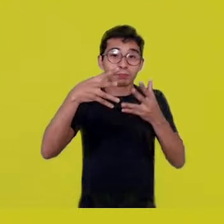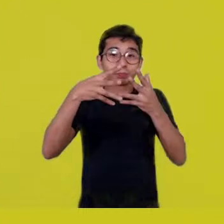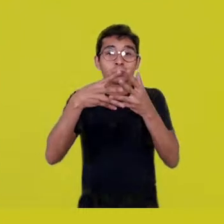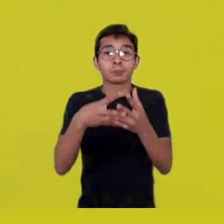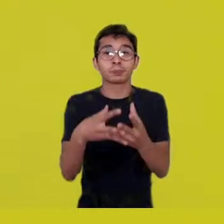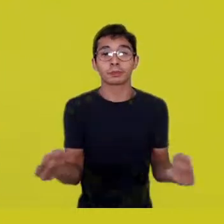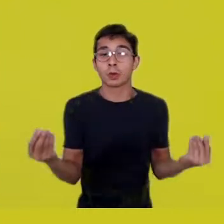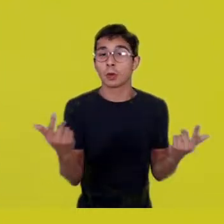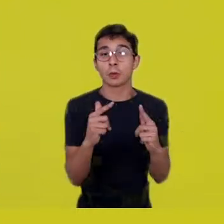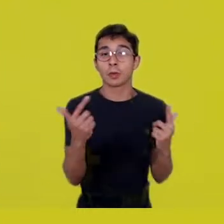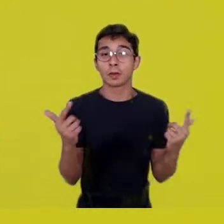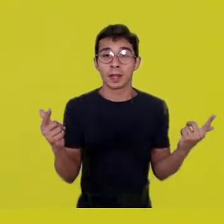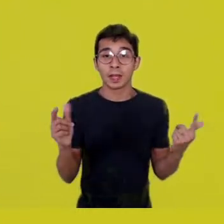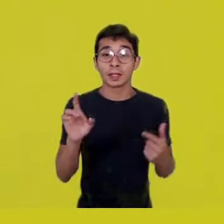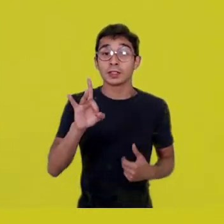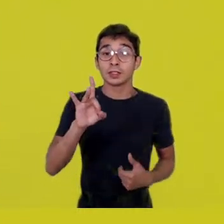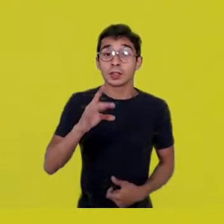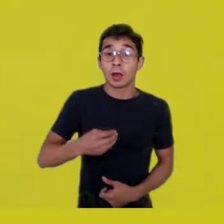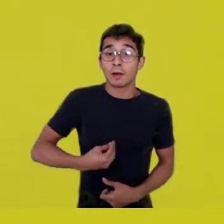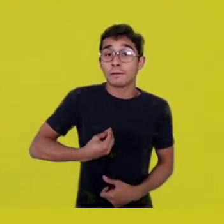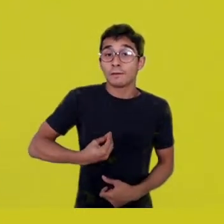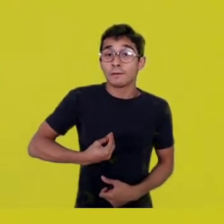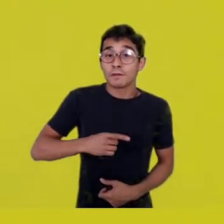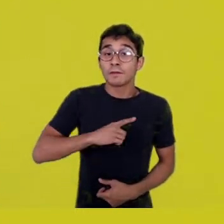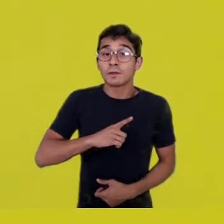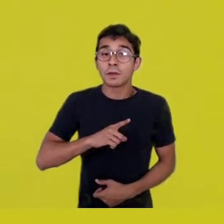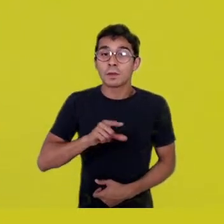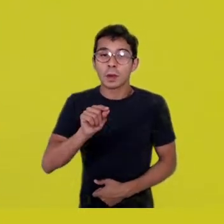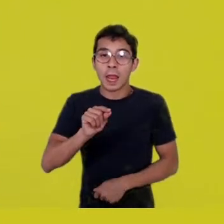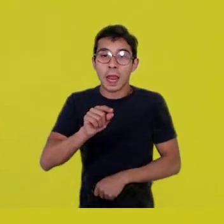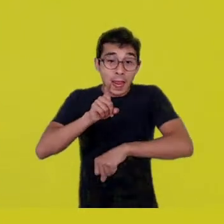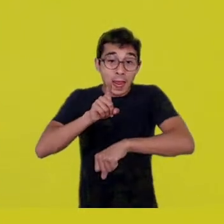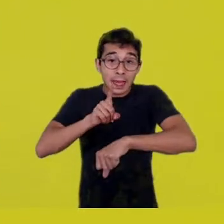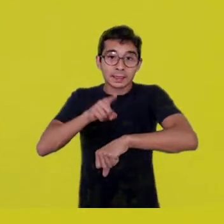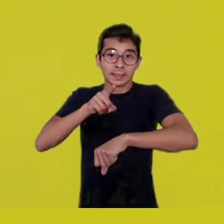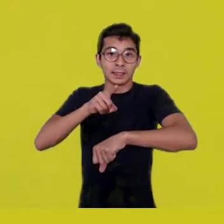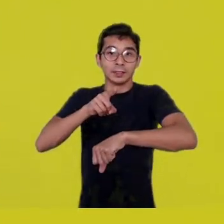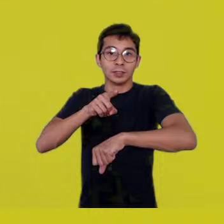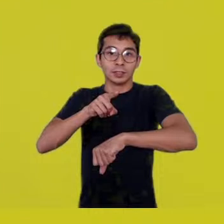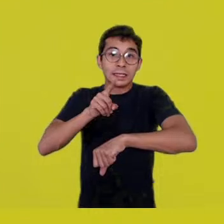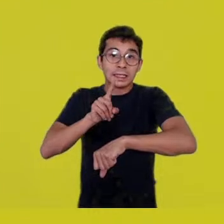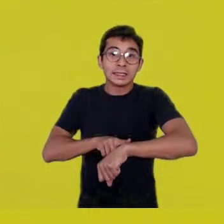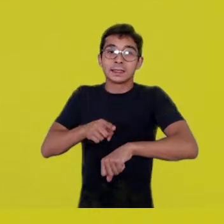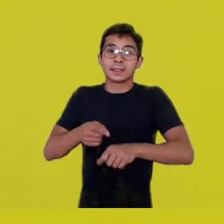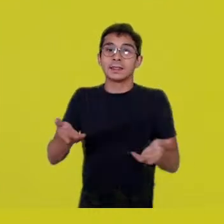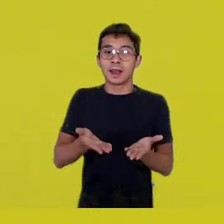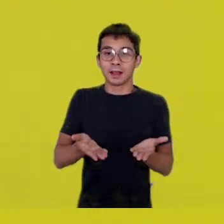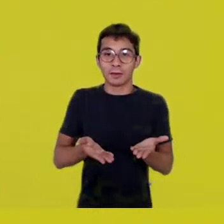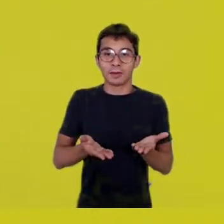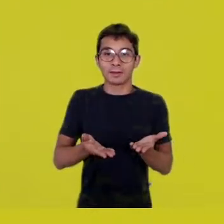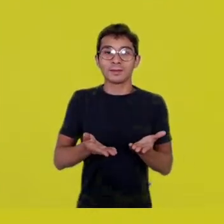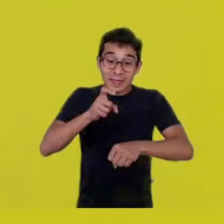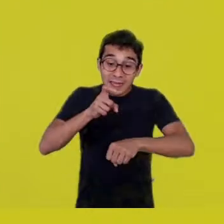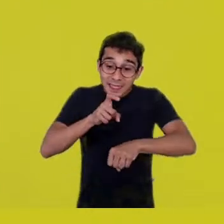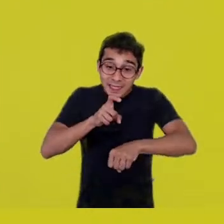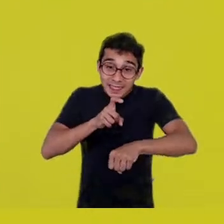where these transcendental meetings can happen.